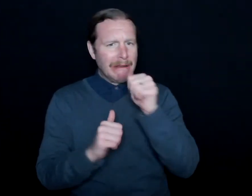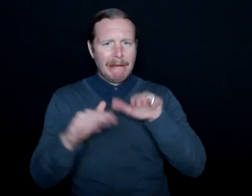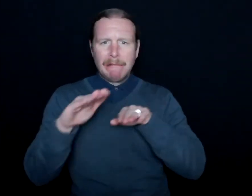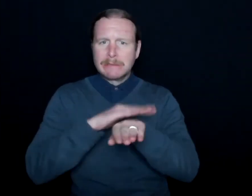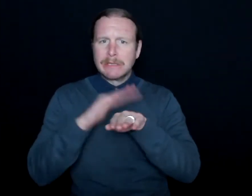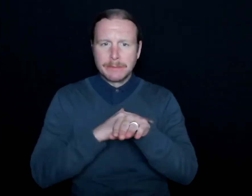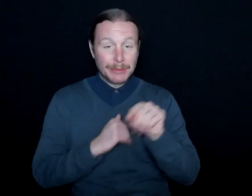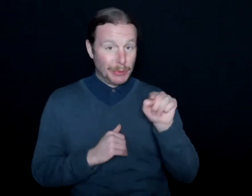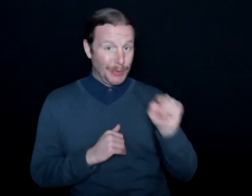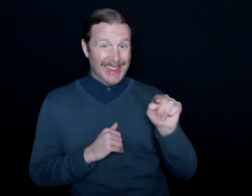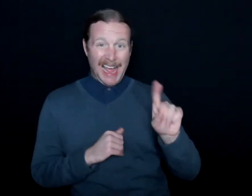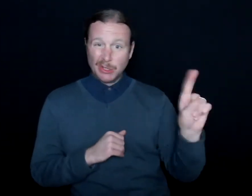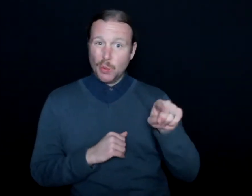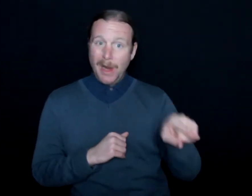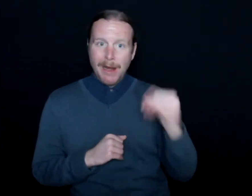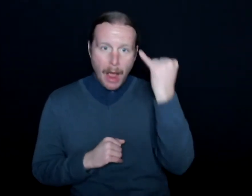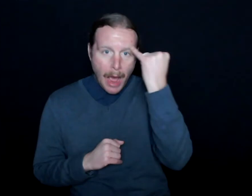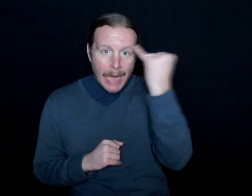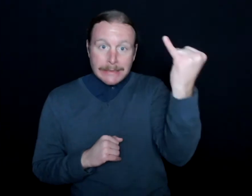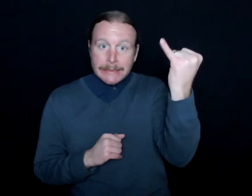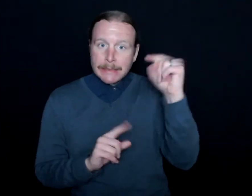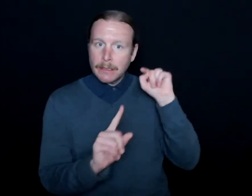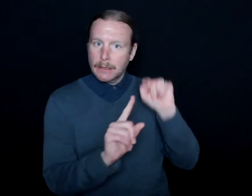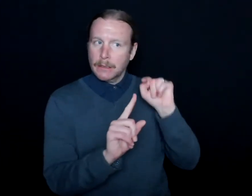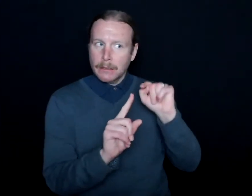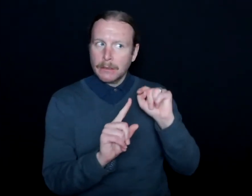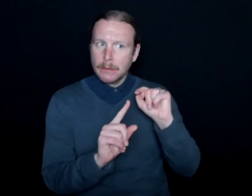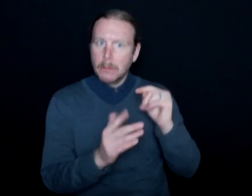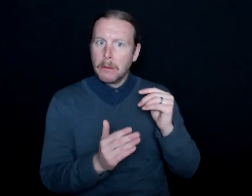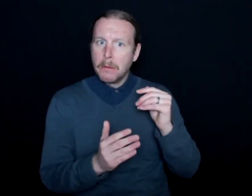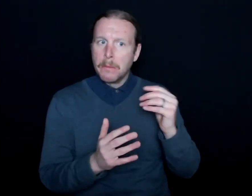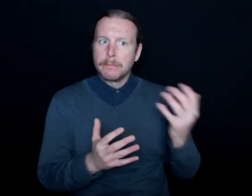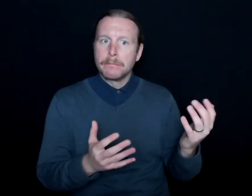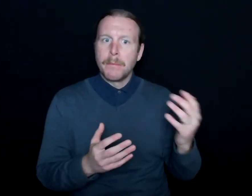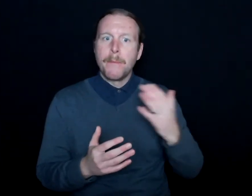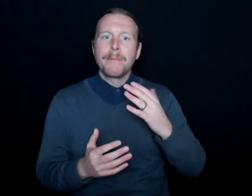And so that's where the idea of marrying my two passions,